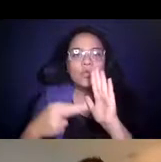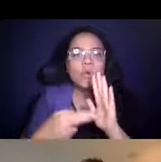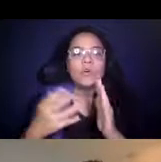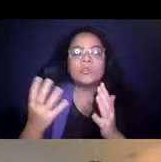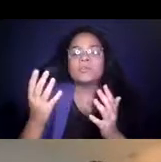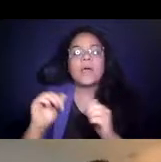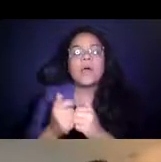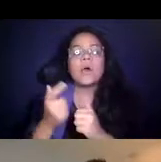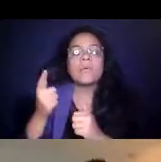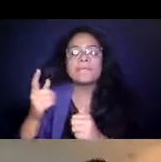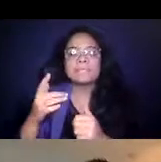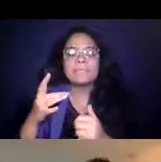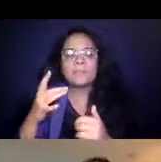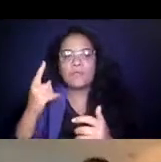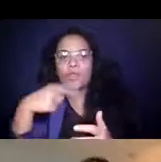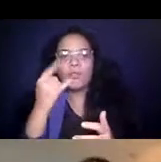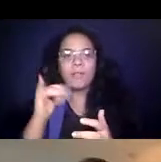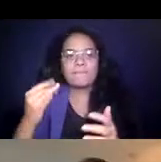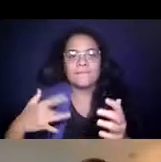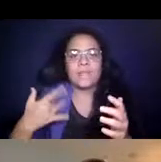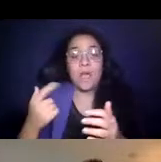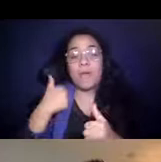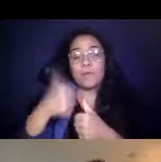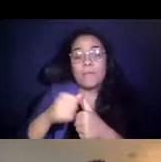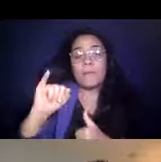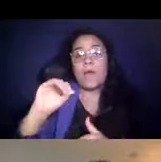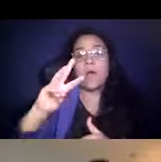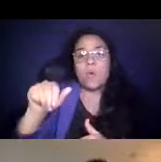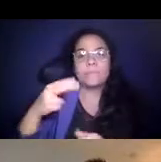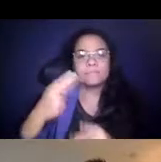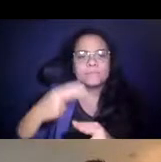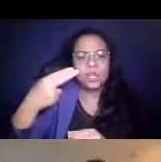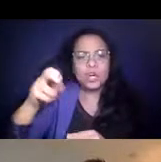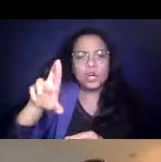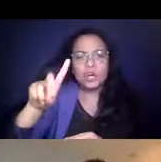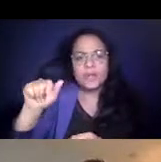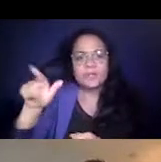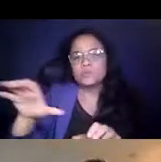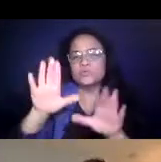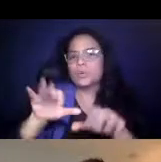14:23:11 In the middle, I remember in Iowa, HRTA does a great job with social media and